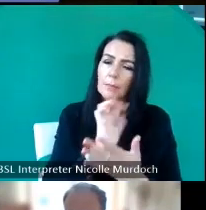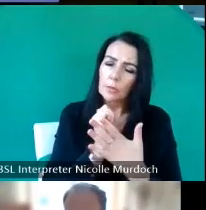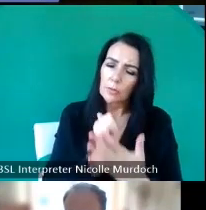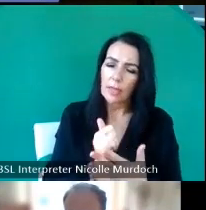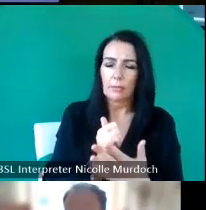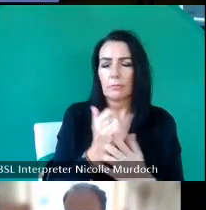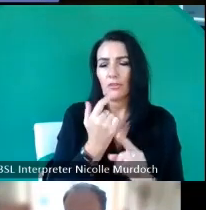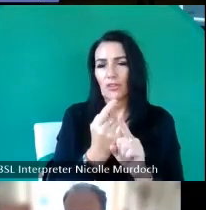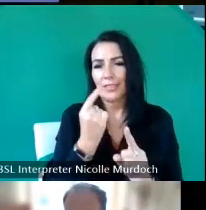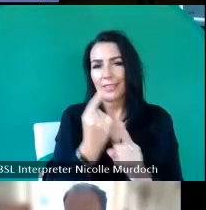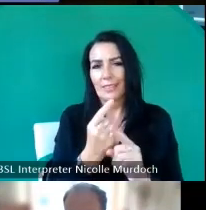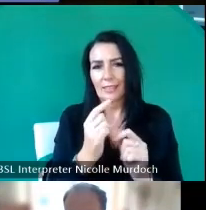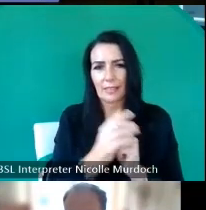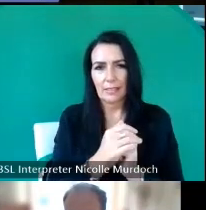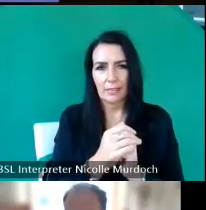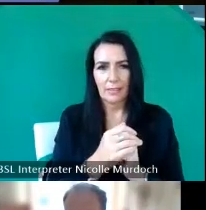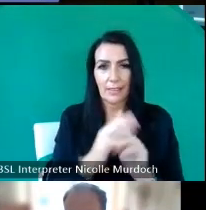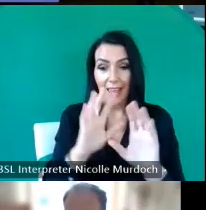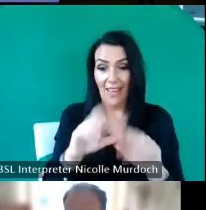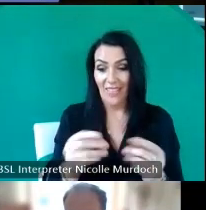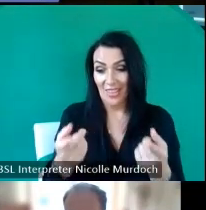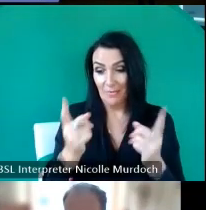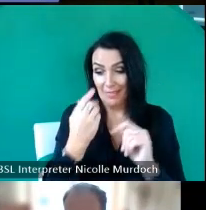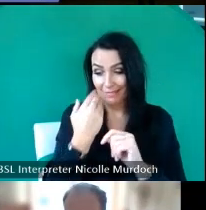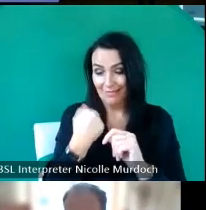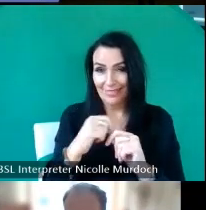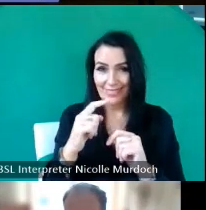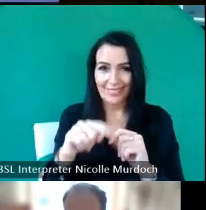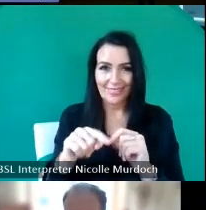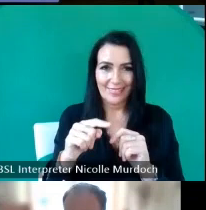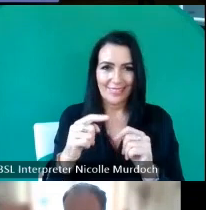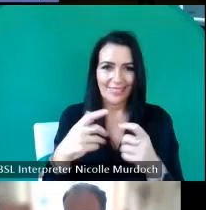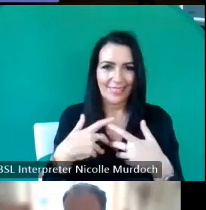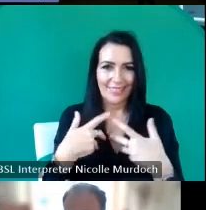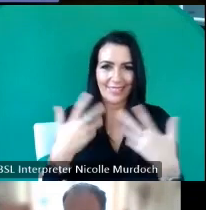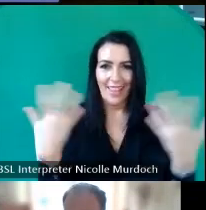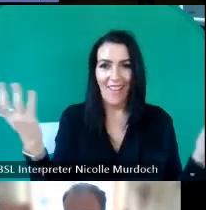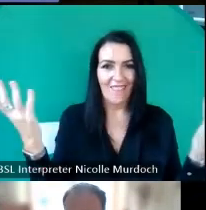be honest I just finished my masters so like if there's income related projects and J pick me